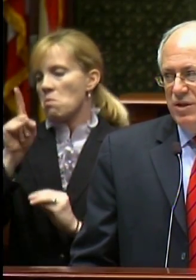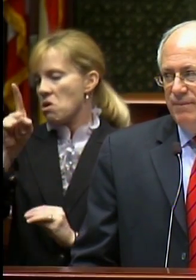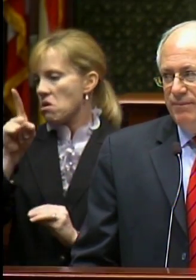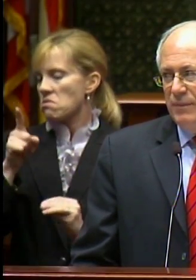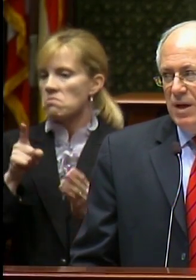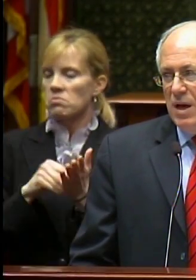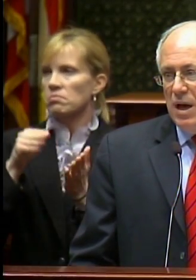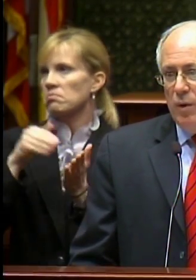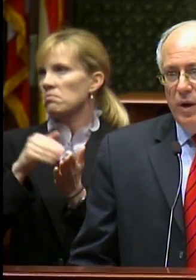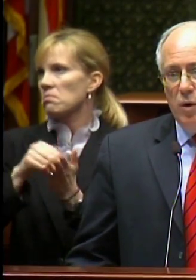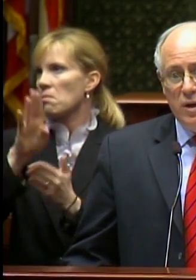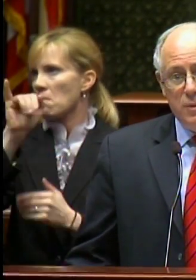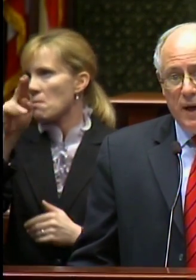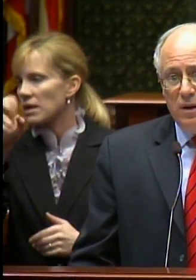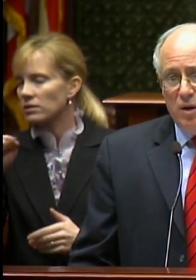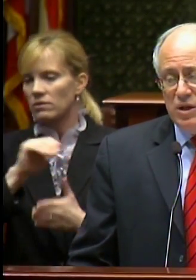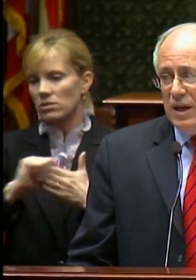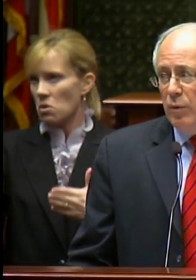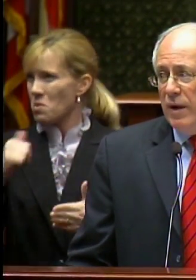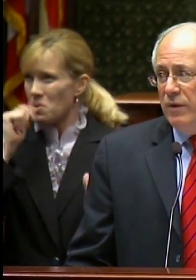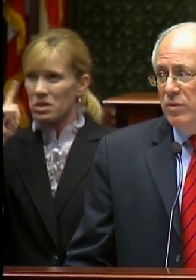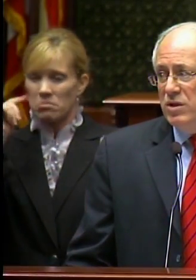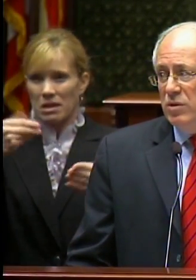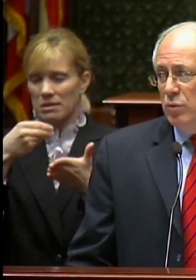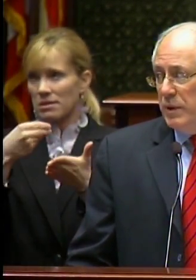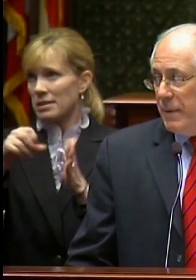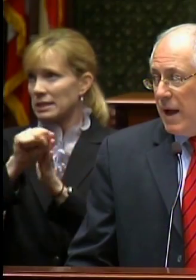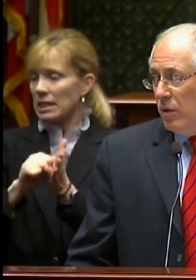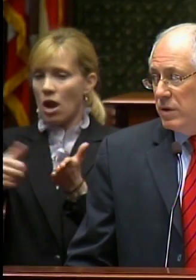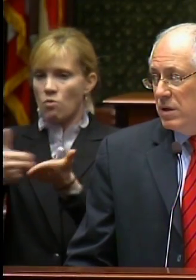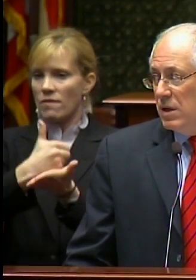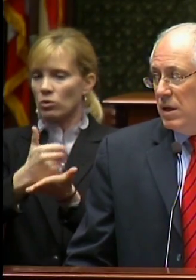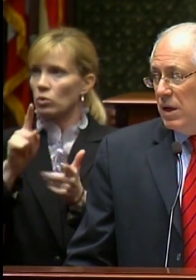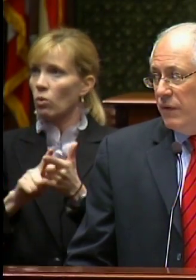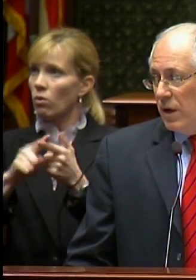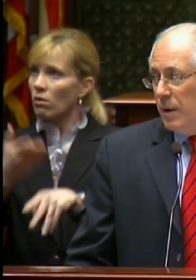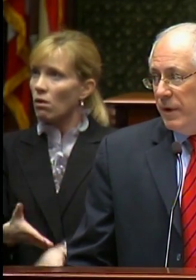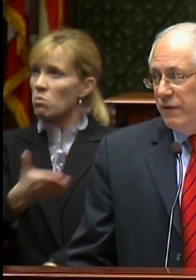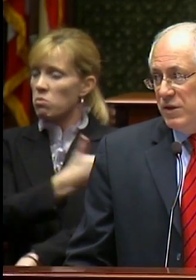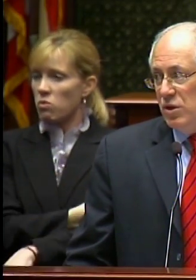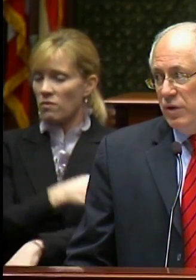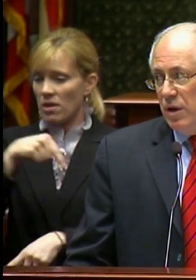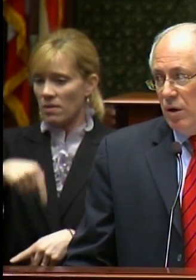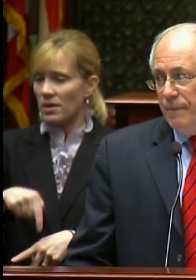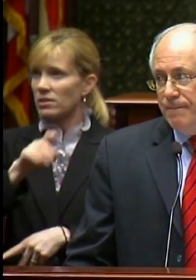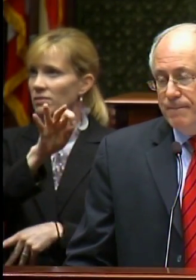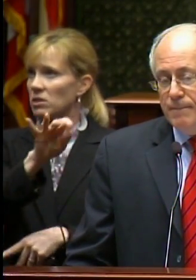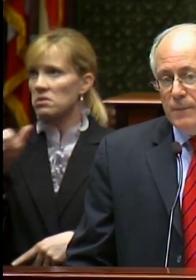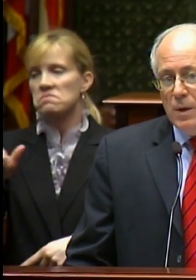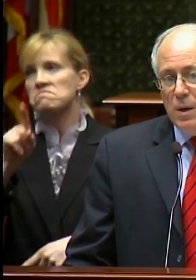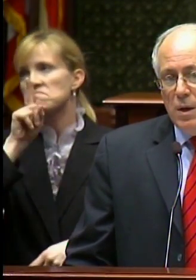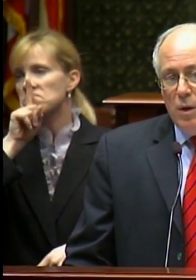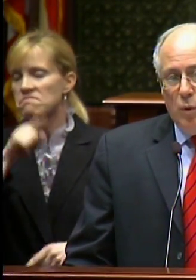And we don’t expect state revenues to rebound in the coming fiscal year.